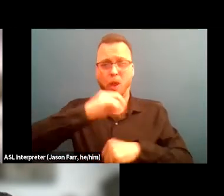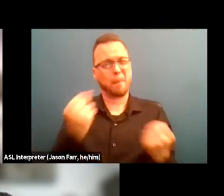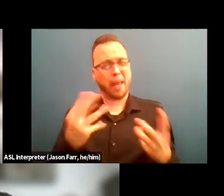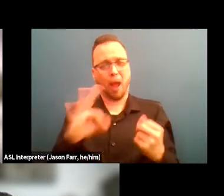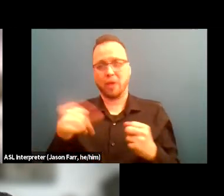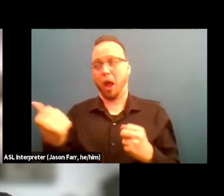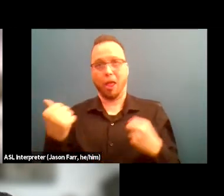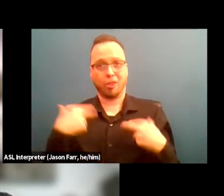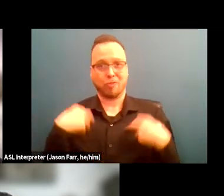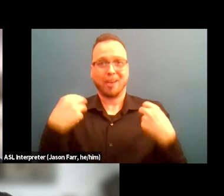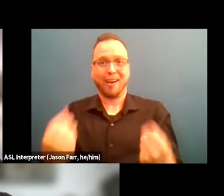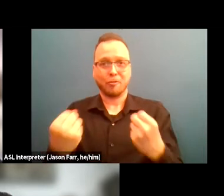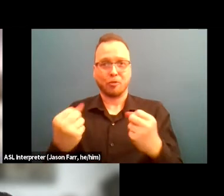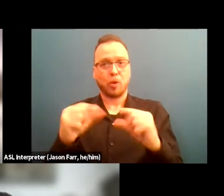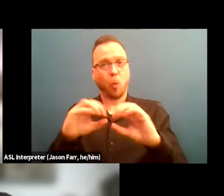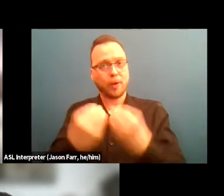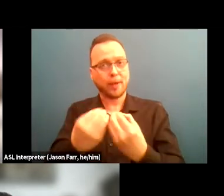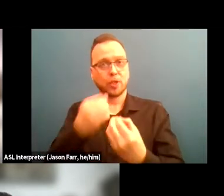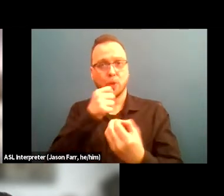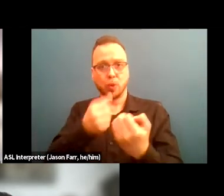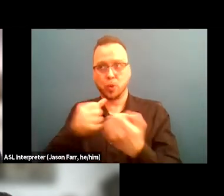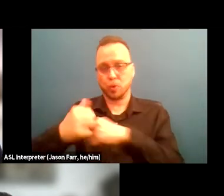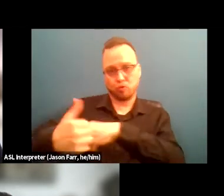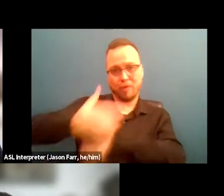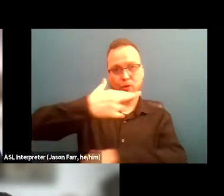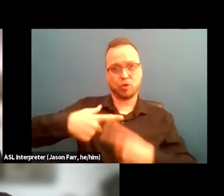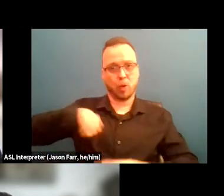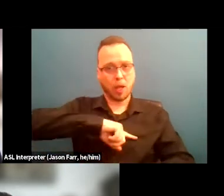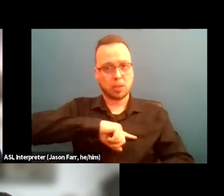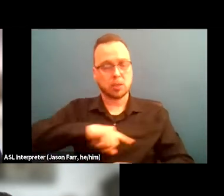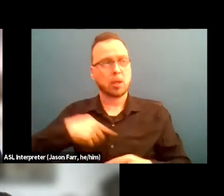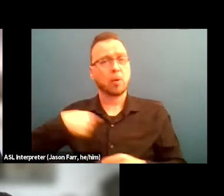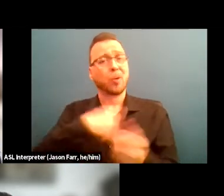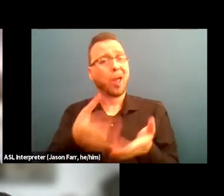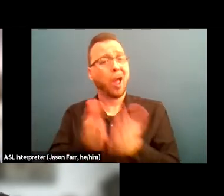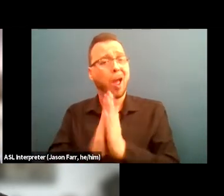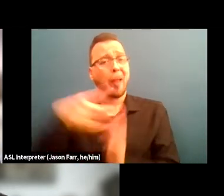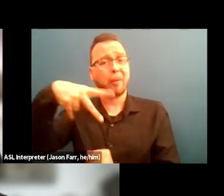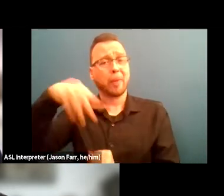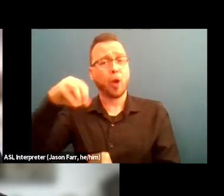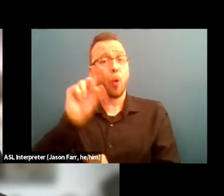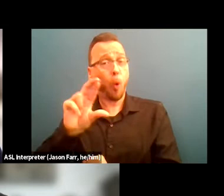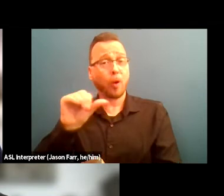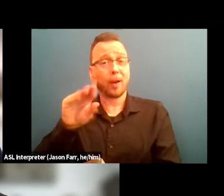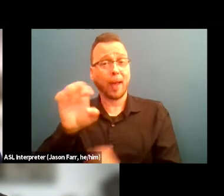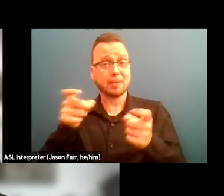delegating services our way, we ask that the PO or case manager maintain their existing roles